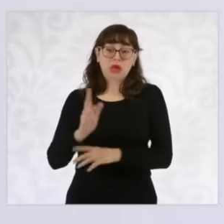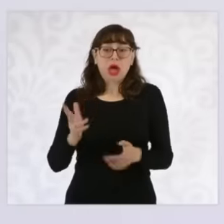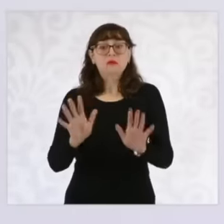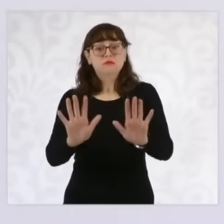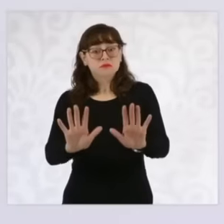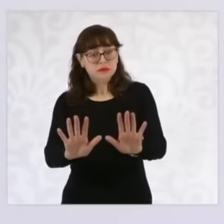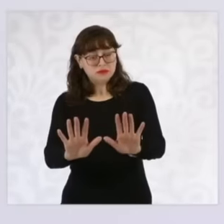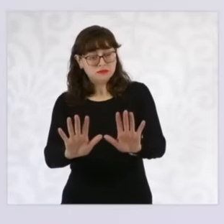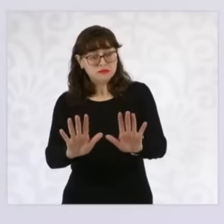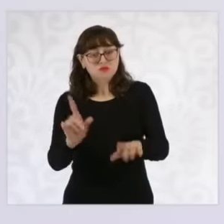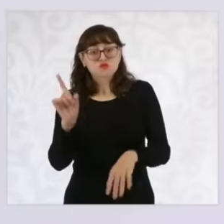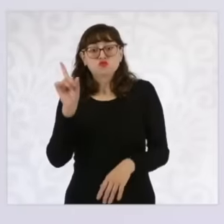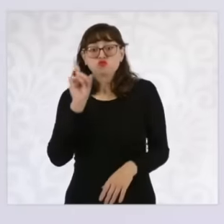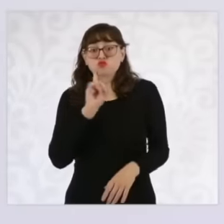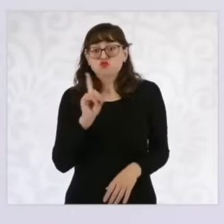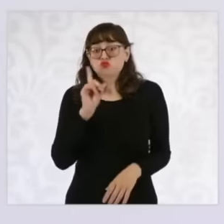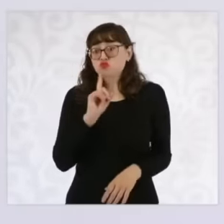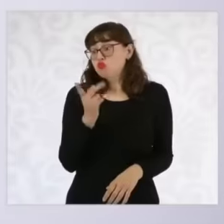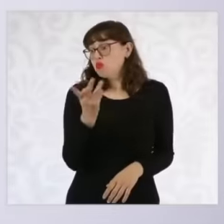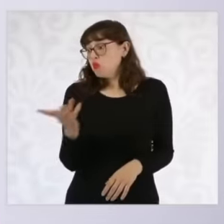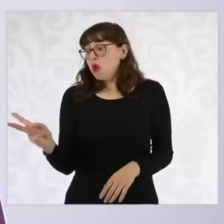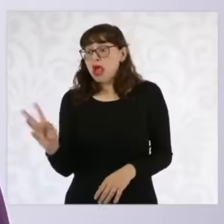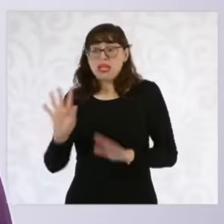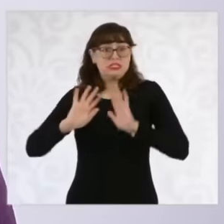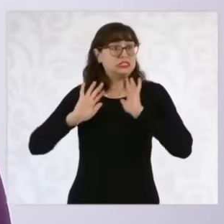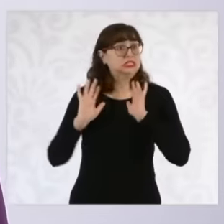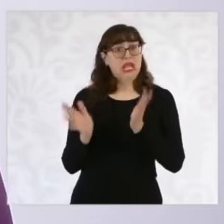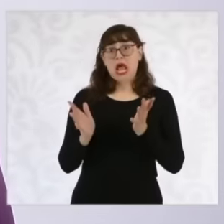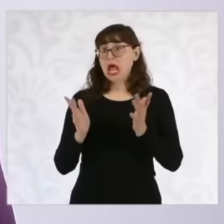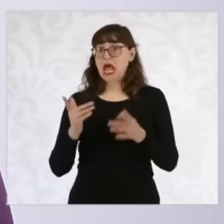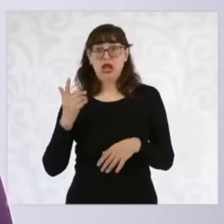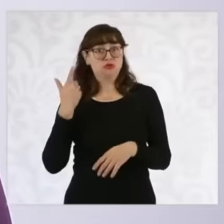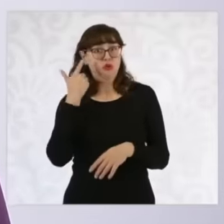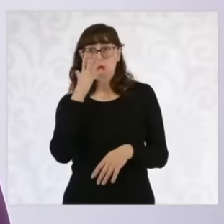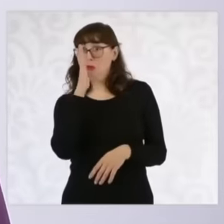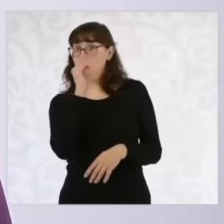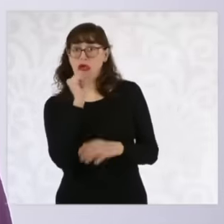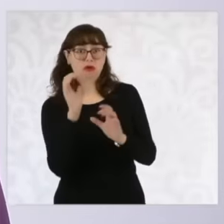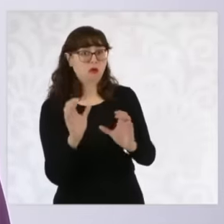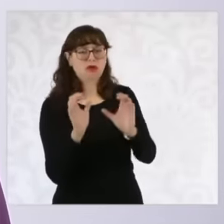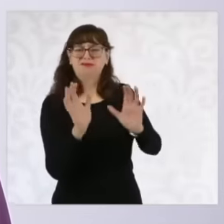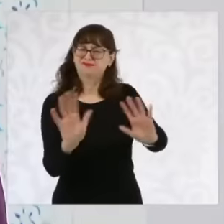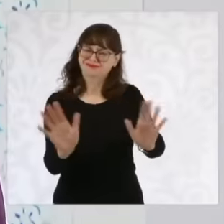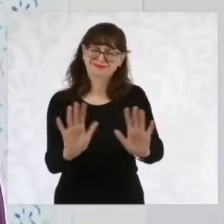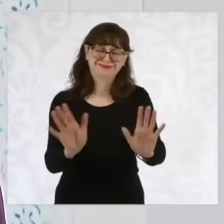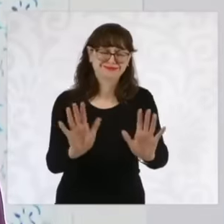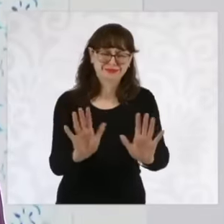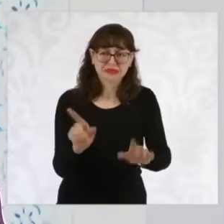there are also those who say now they are going to force that no no it is not voluntary Obviously if a woman has